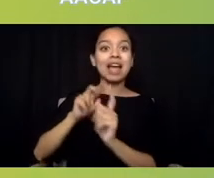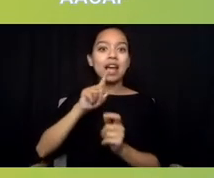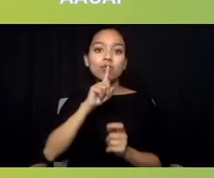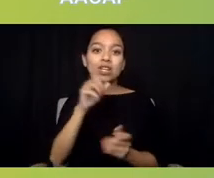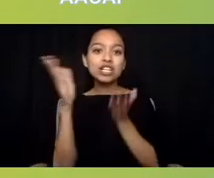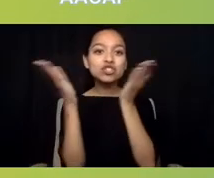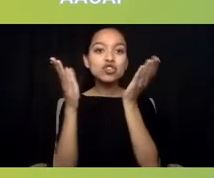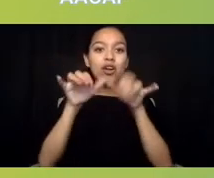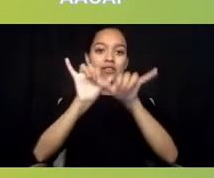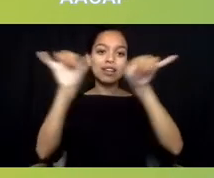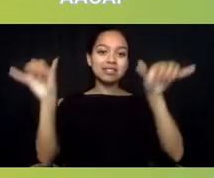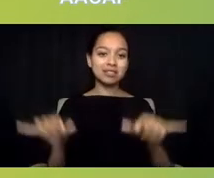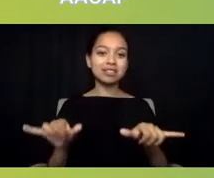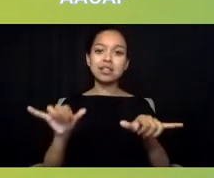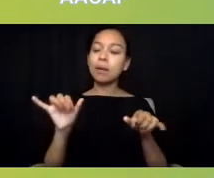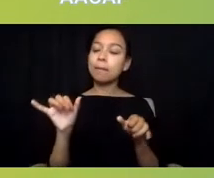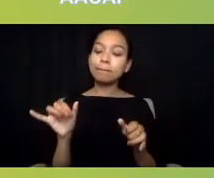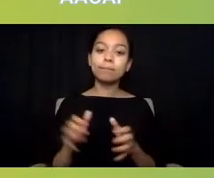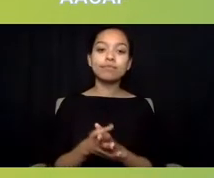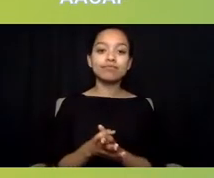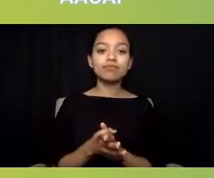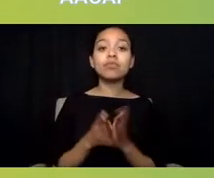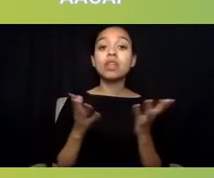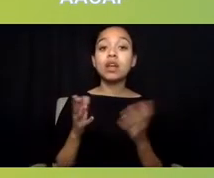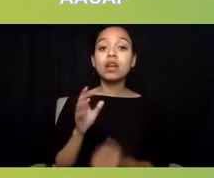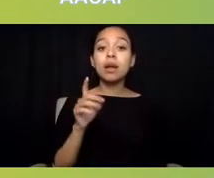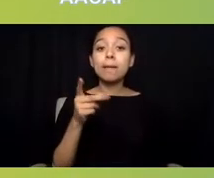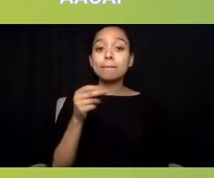So, Sonia, I was on the Appropriations Committee in Congress.